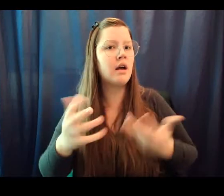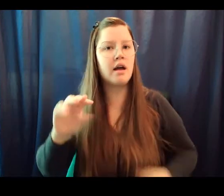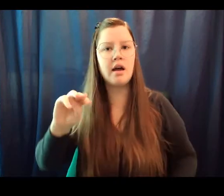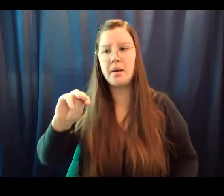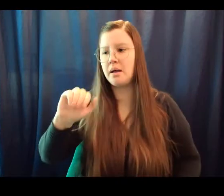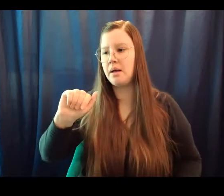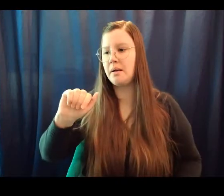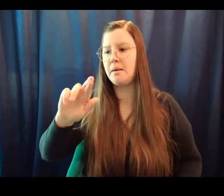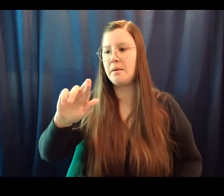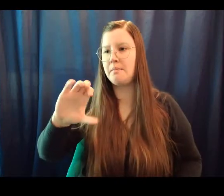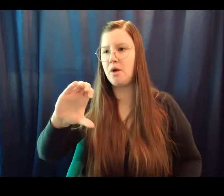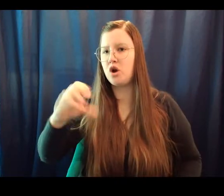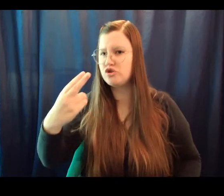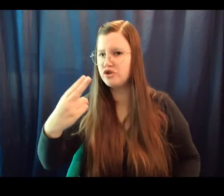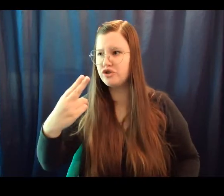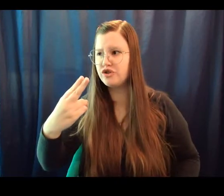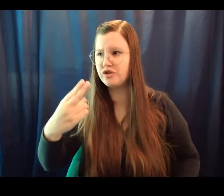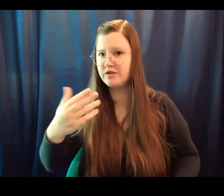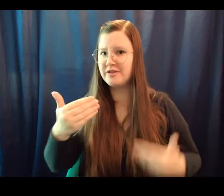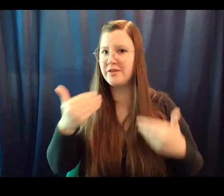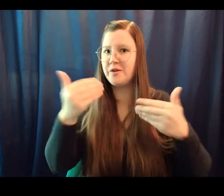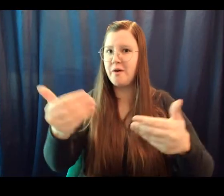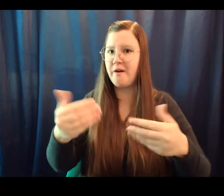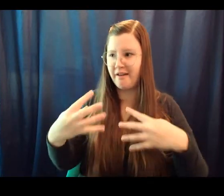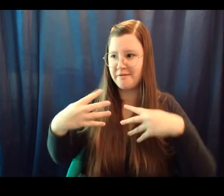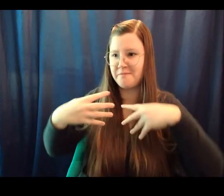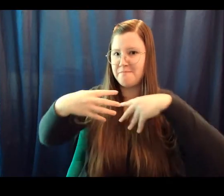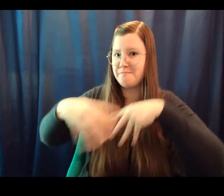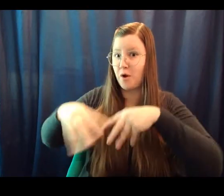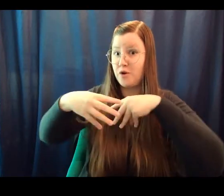So why not march on over to the Library Website and get yourself a book